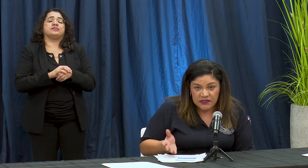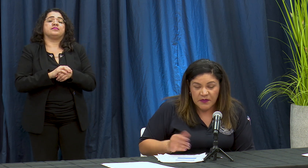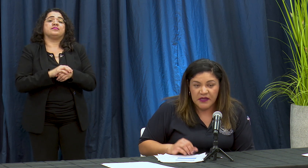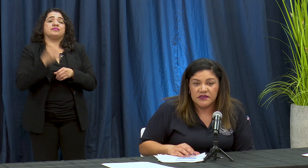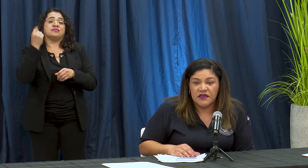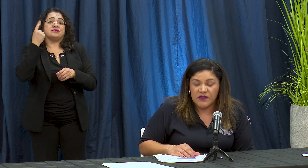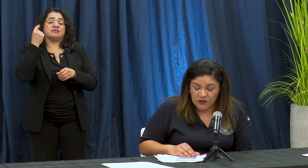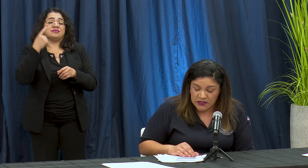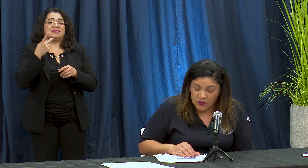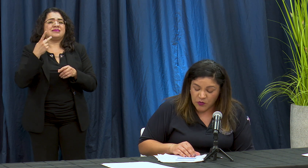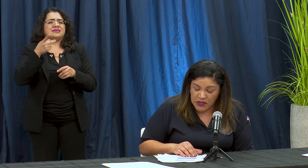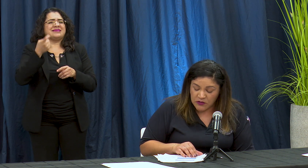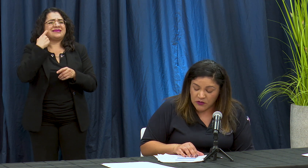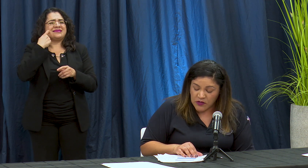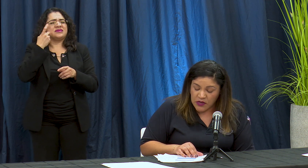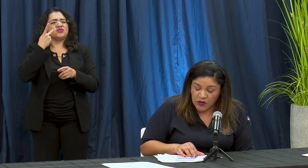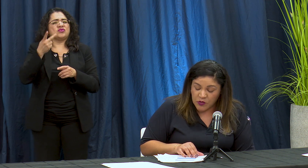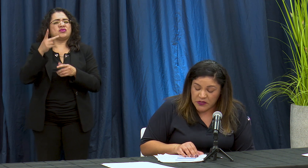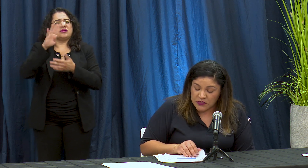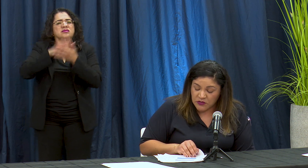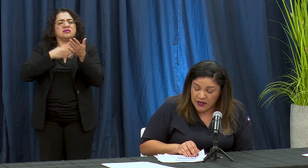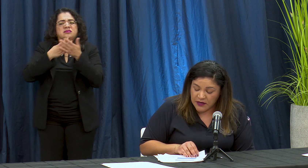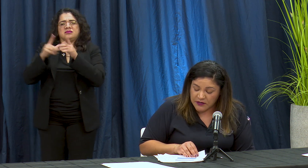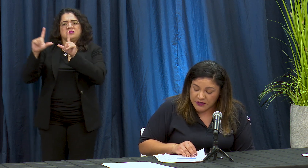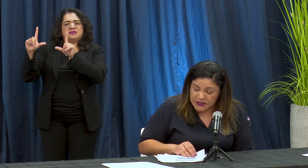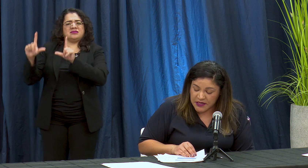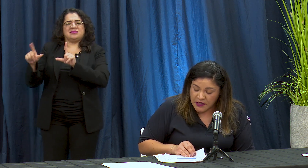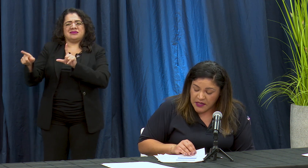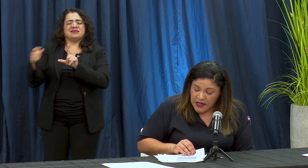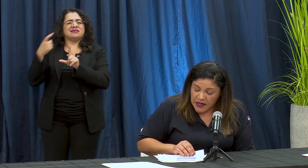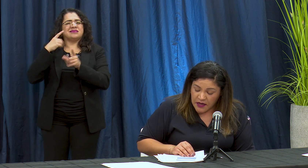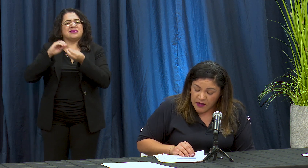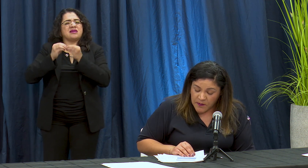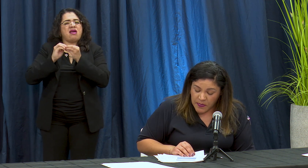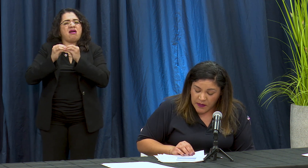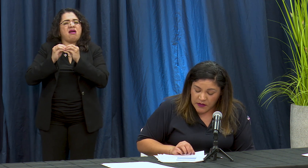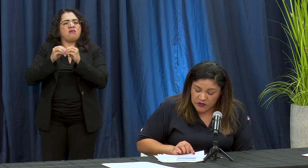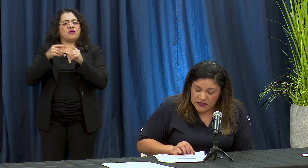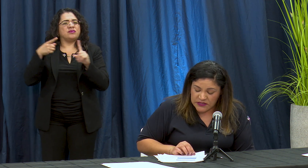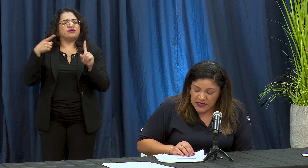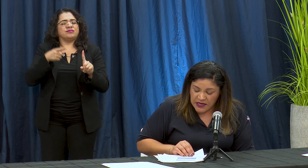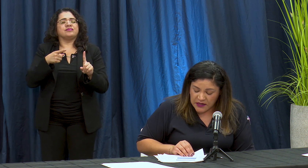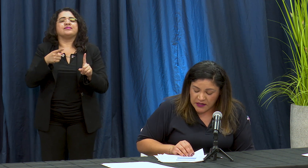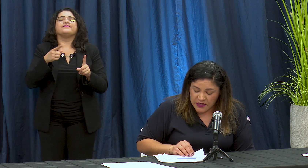las imágenes k varanasi a memento cuando presentó alcalde Garcia knows enseña que